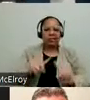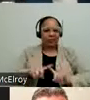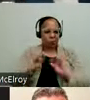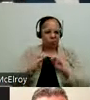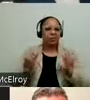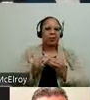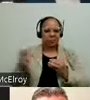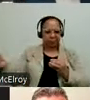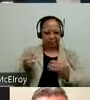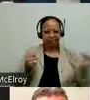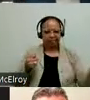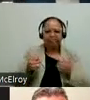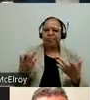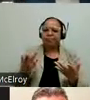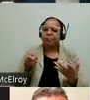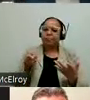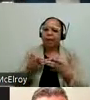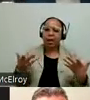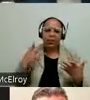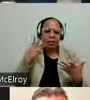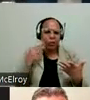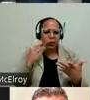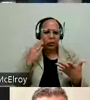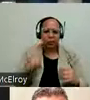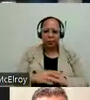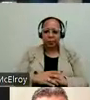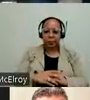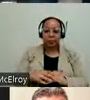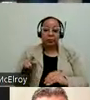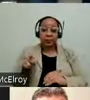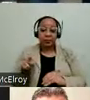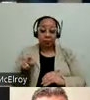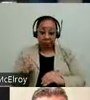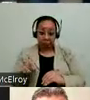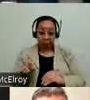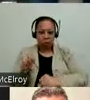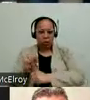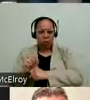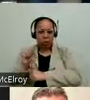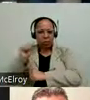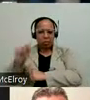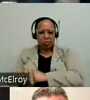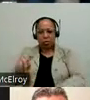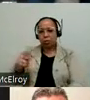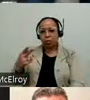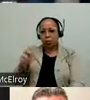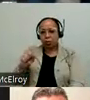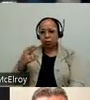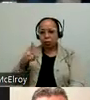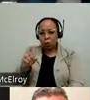And they bring so many experience. After having been at thresholds for a